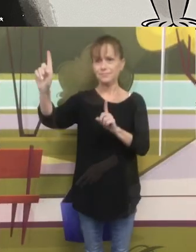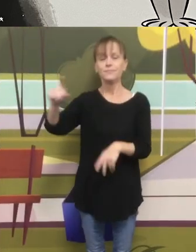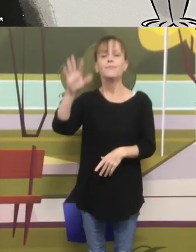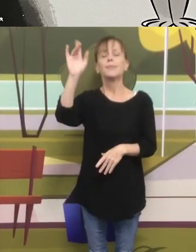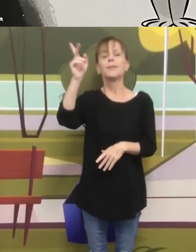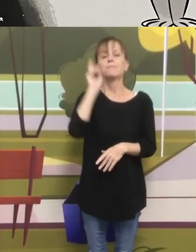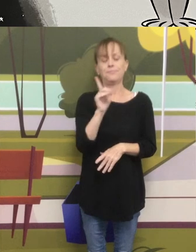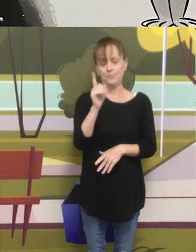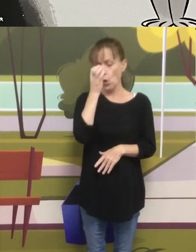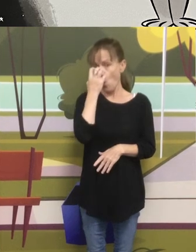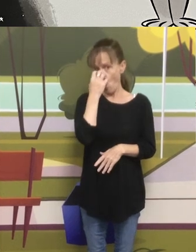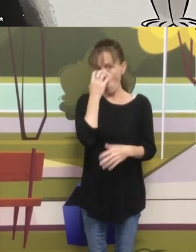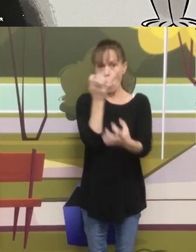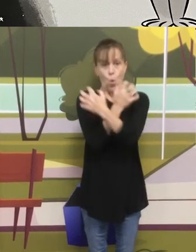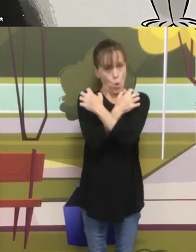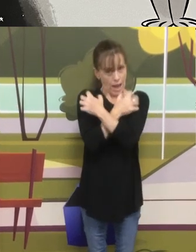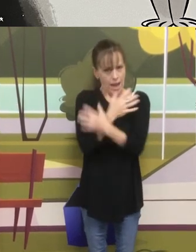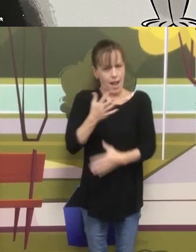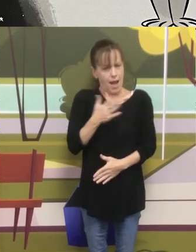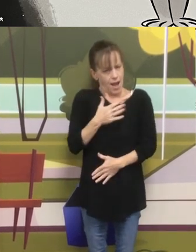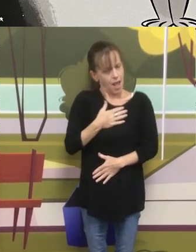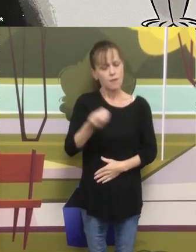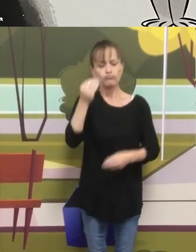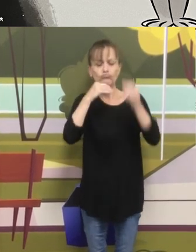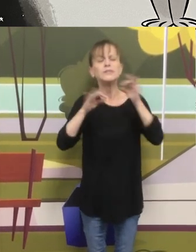Koalas mostly eat eucalyptus leaves.